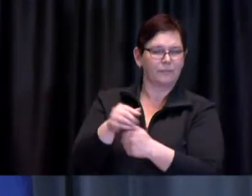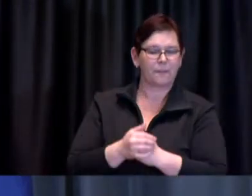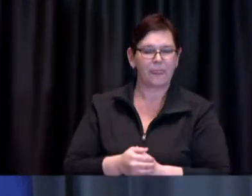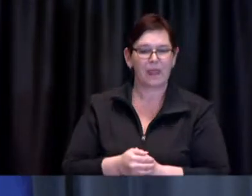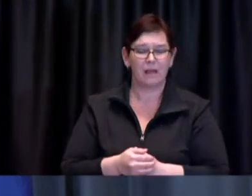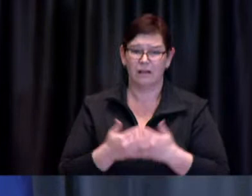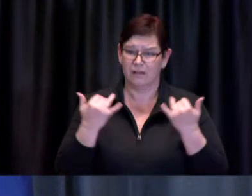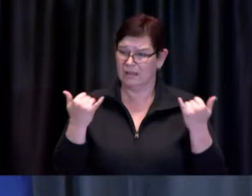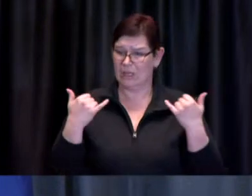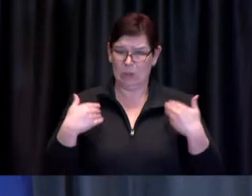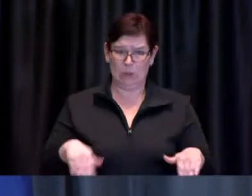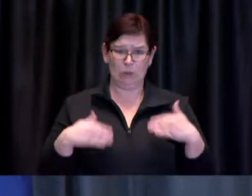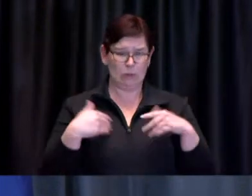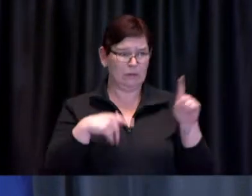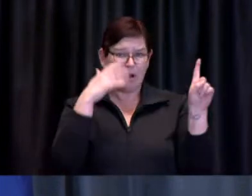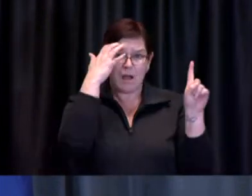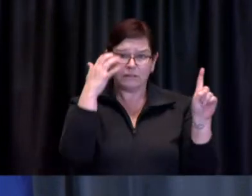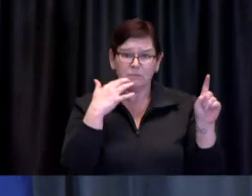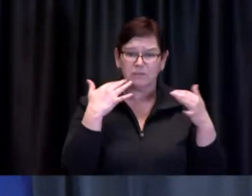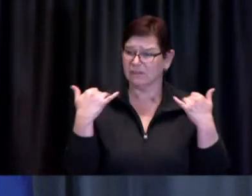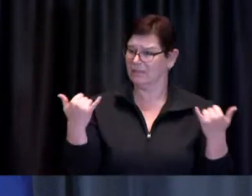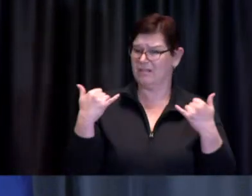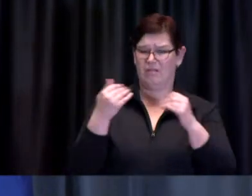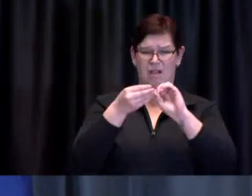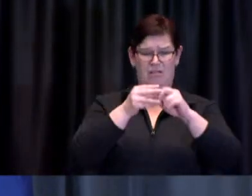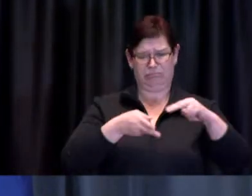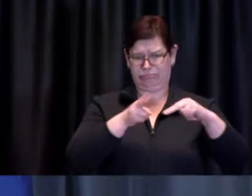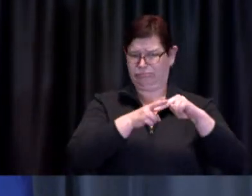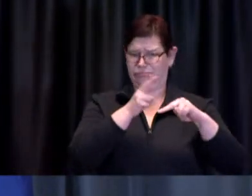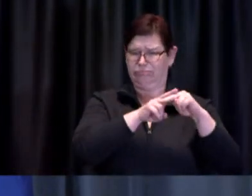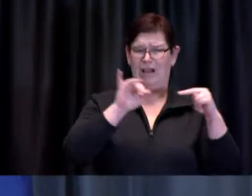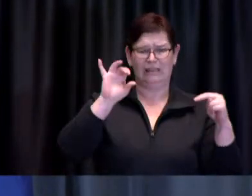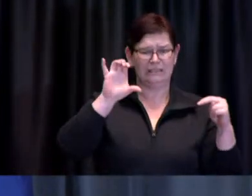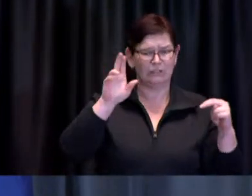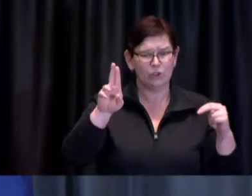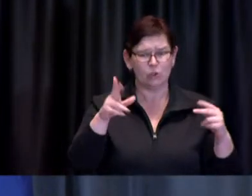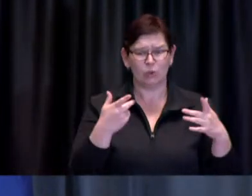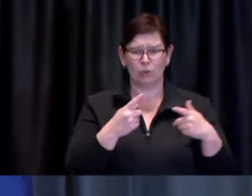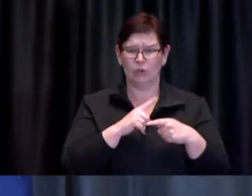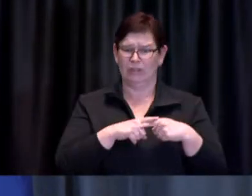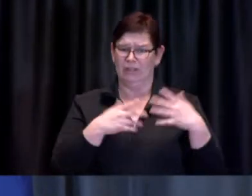our emergency operations centre is continuing to proactively manage personal protective equipment,